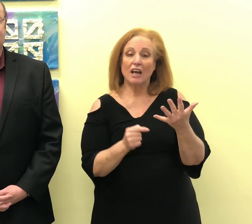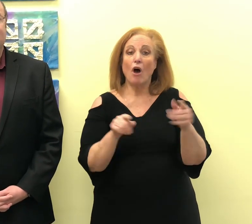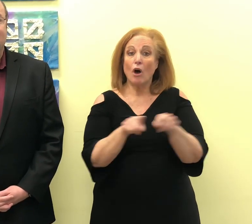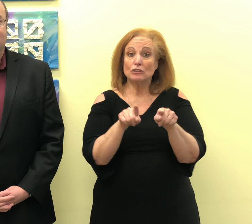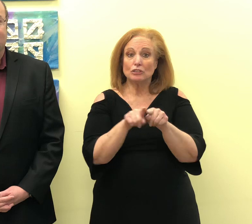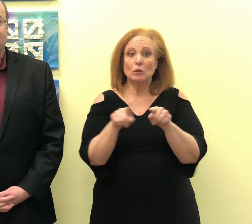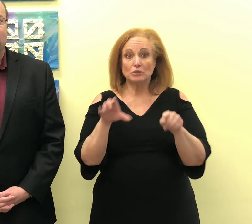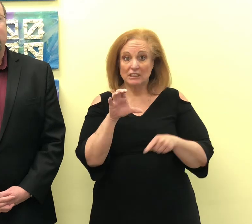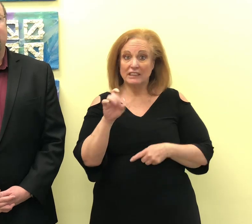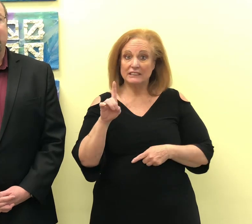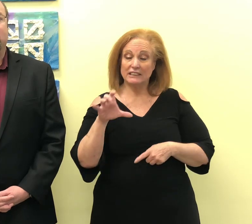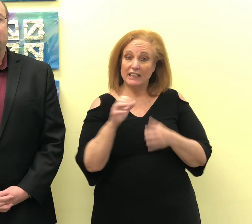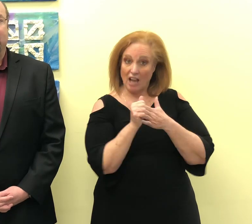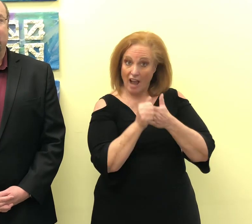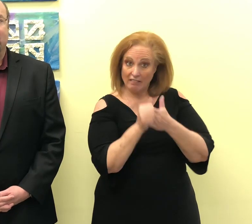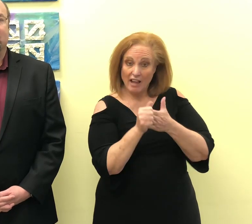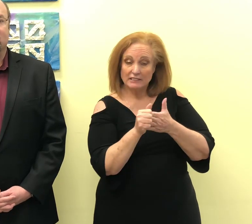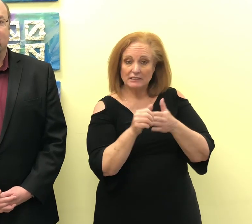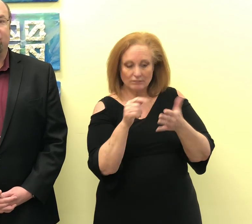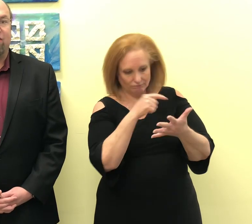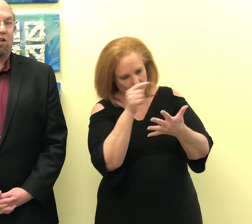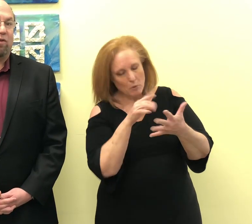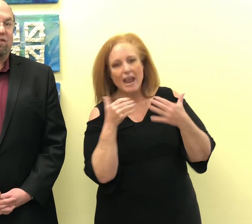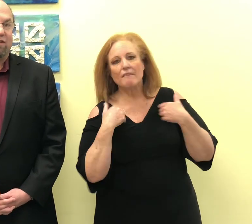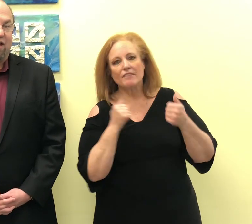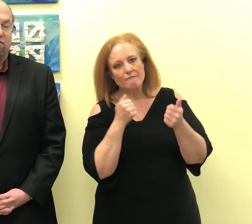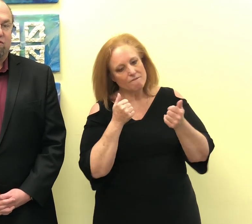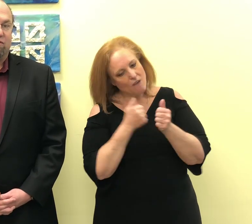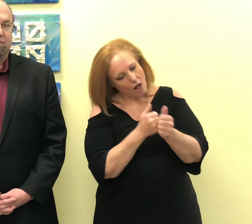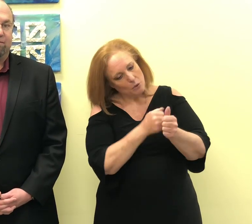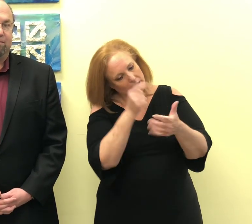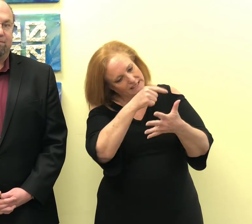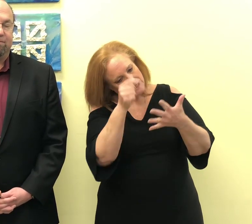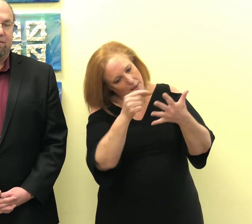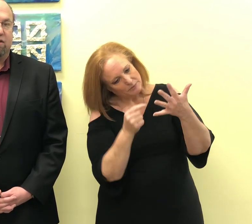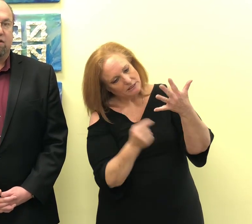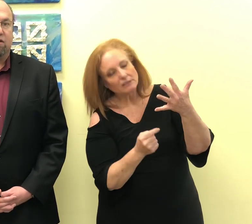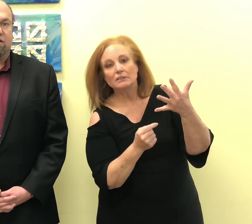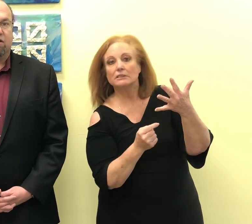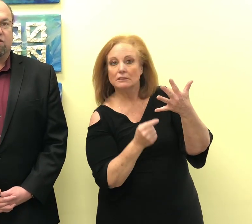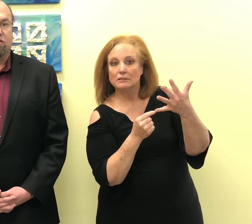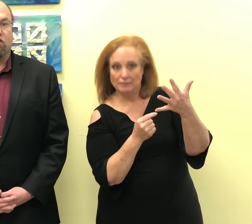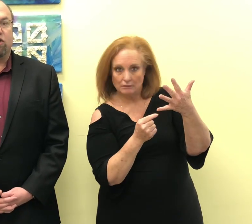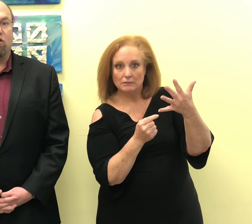guidelines we have implemented the additional following steps. During your